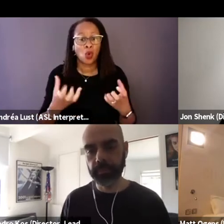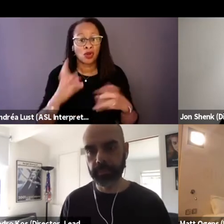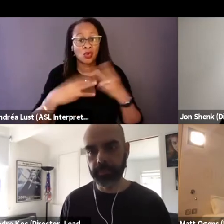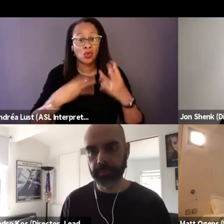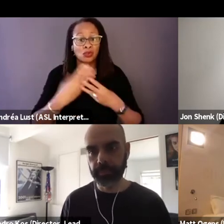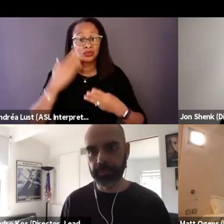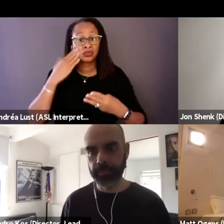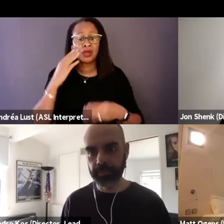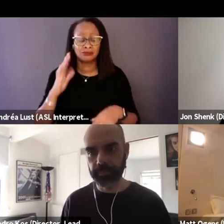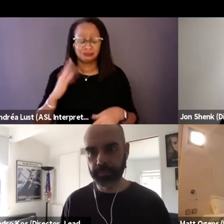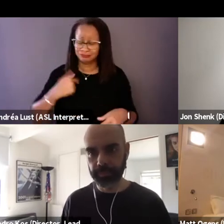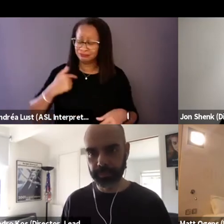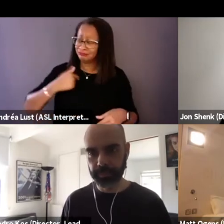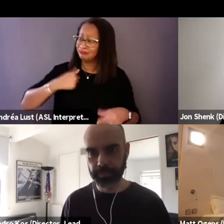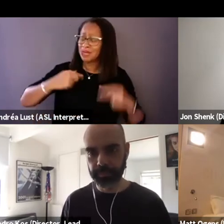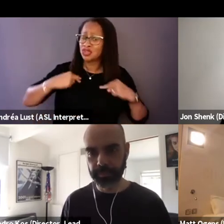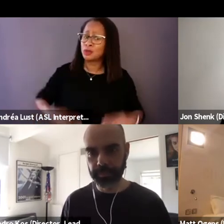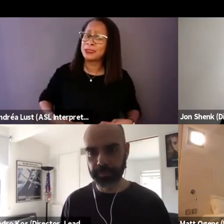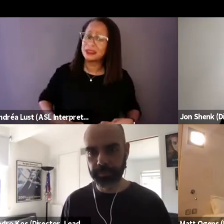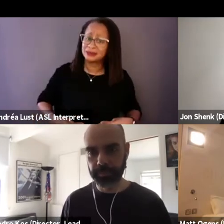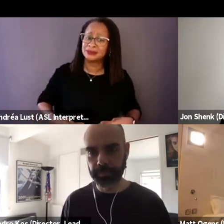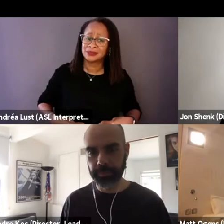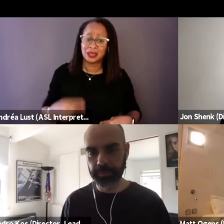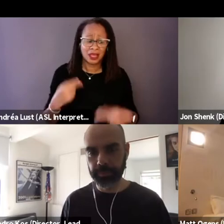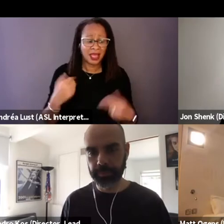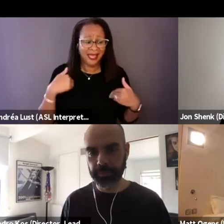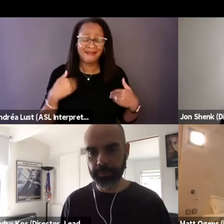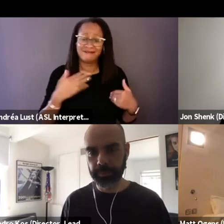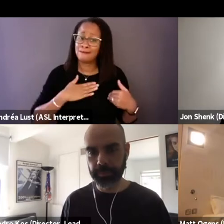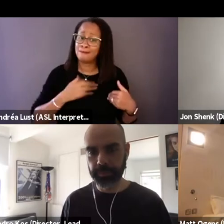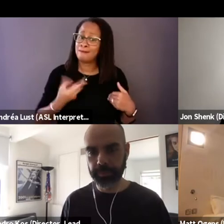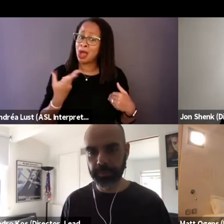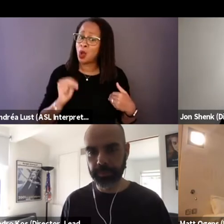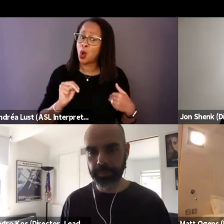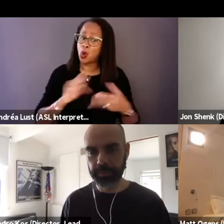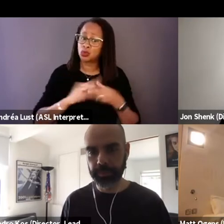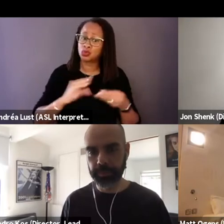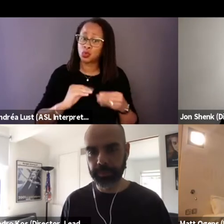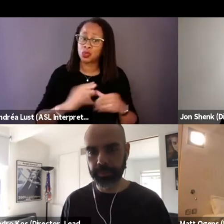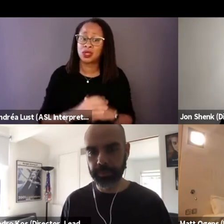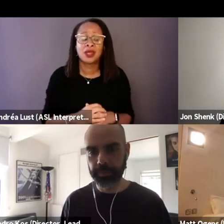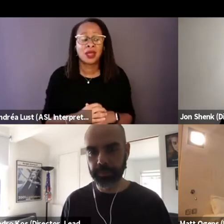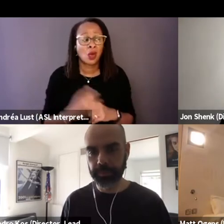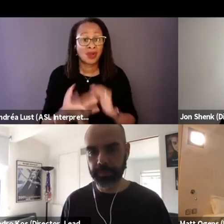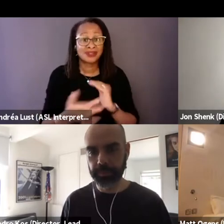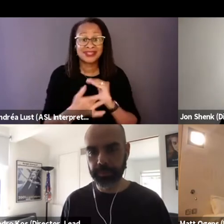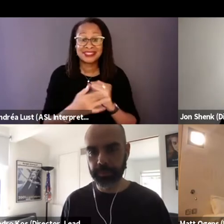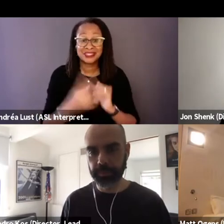and that they, each of them had their own story. One technique you see in the film, we kind of found by happenstance.